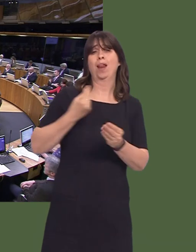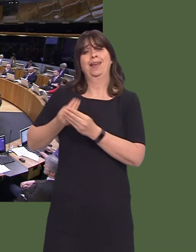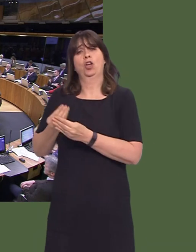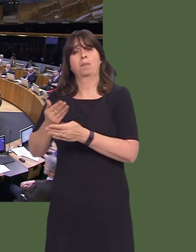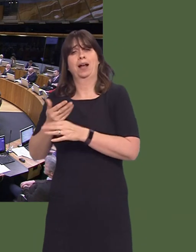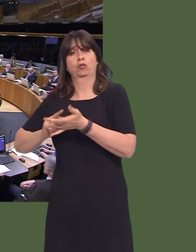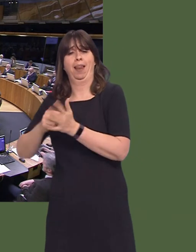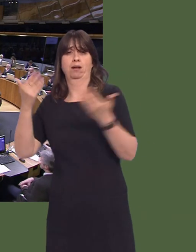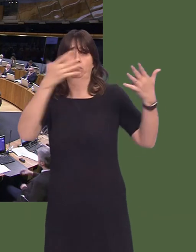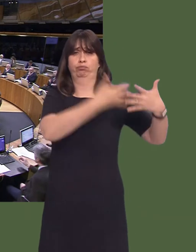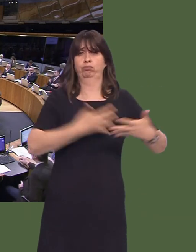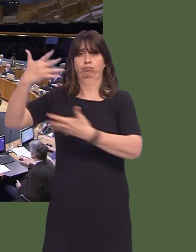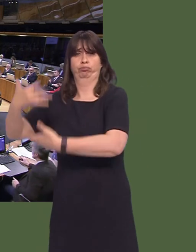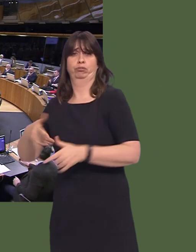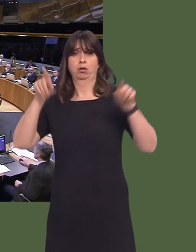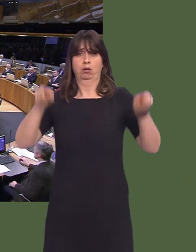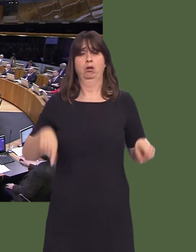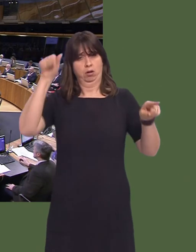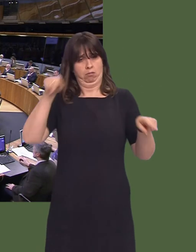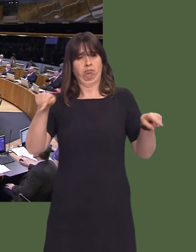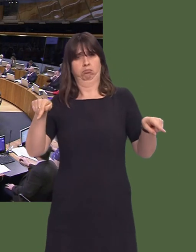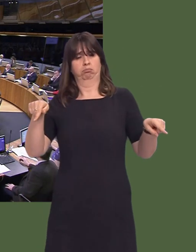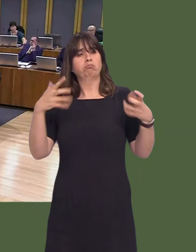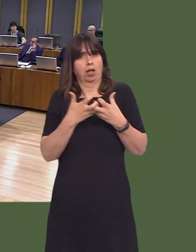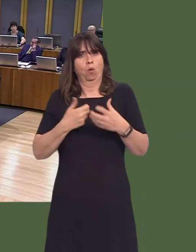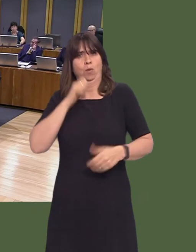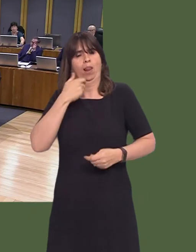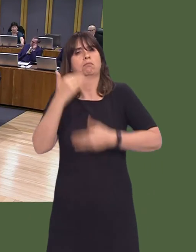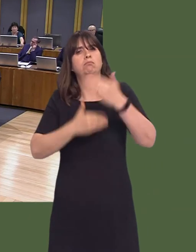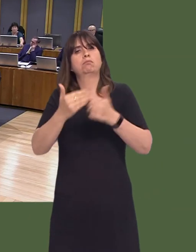out our actions for all parts of Wales to contribute to and benefit from economic growth.